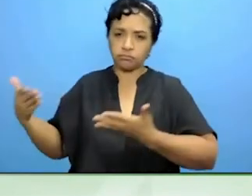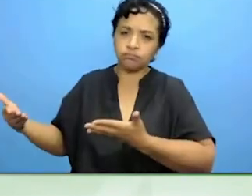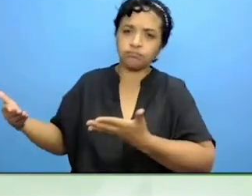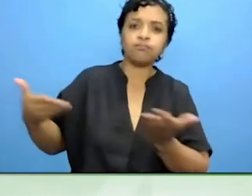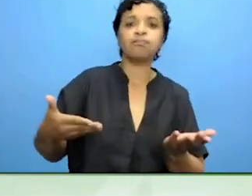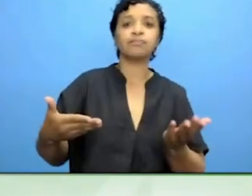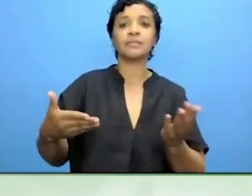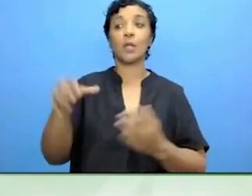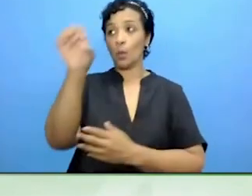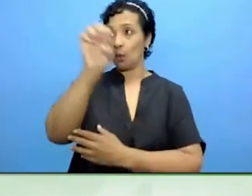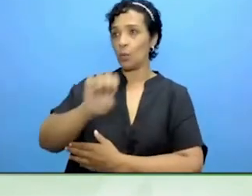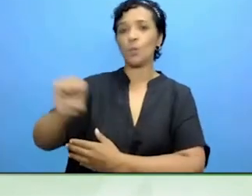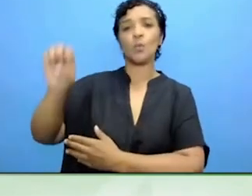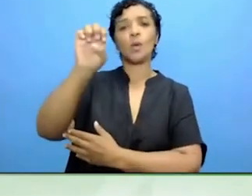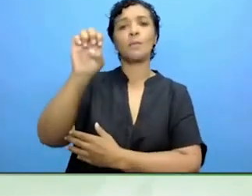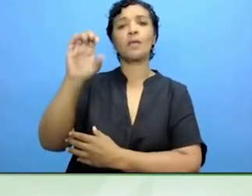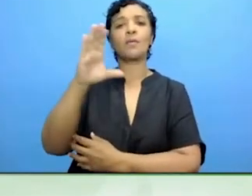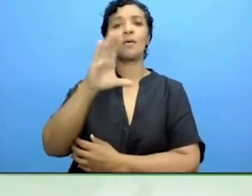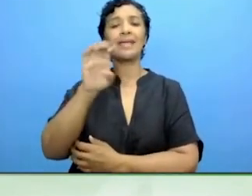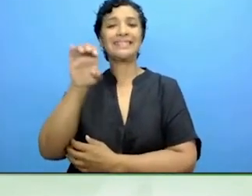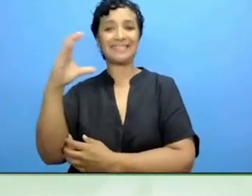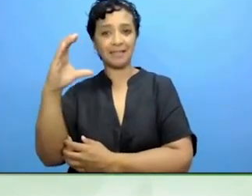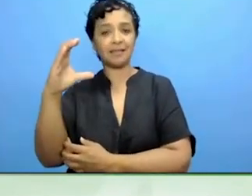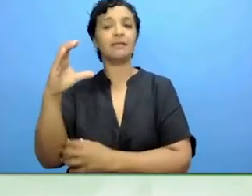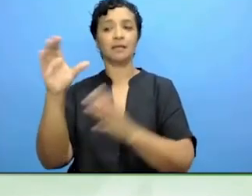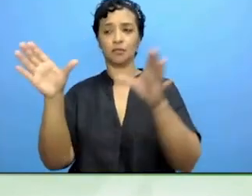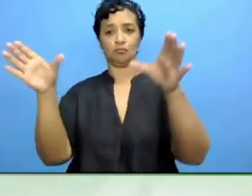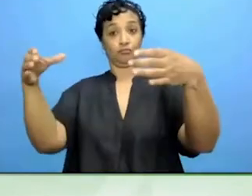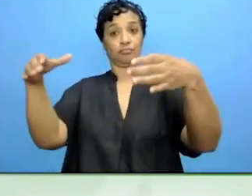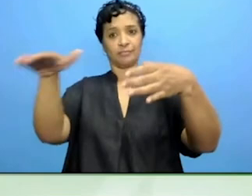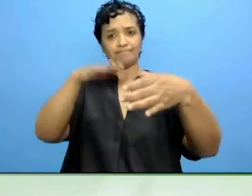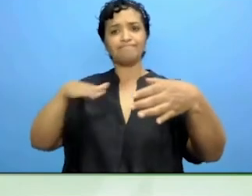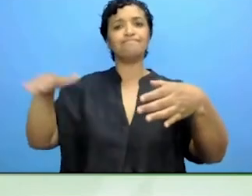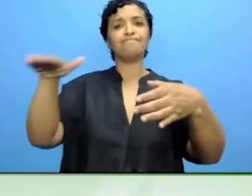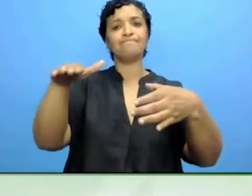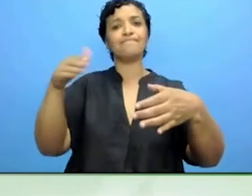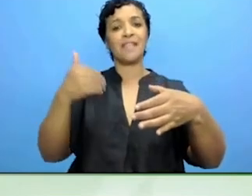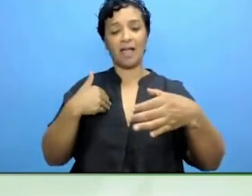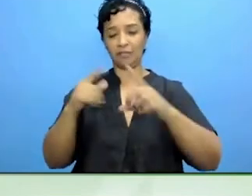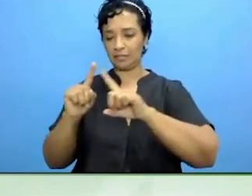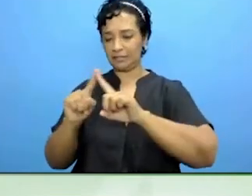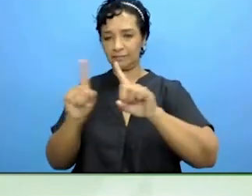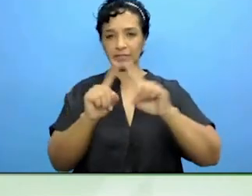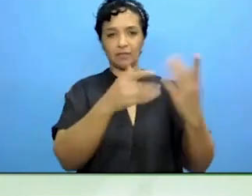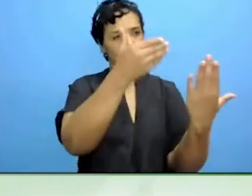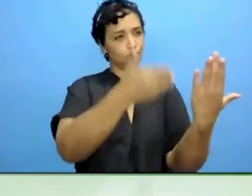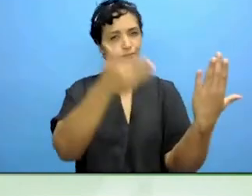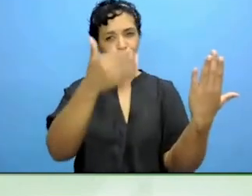commission and the strategic documents out there which are